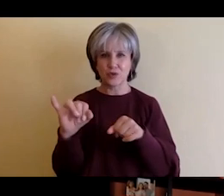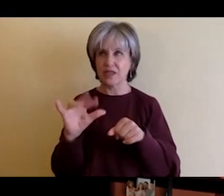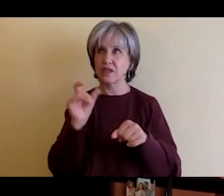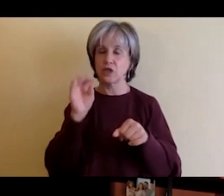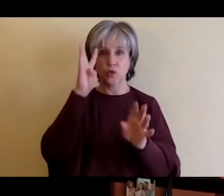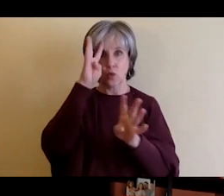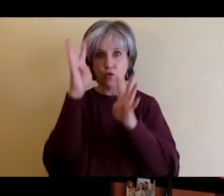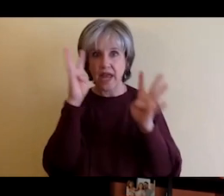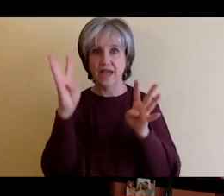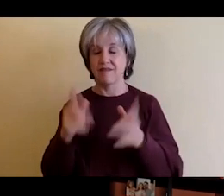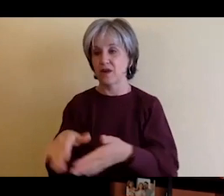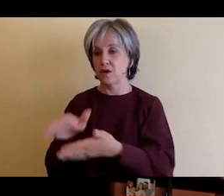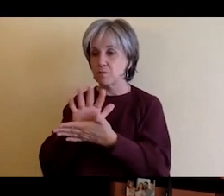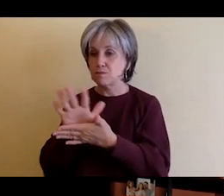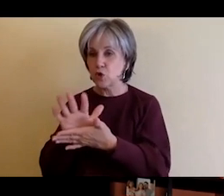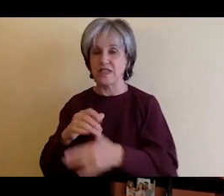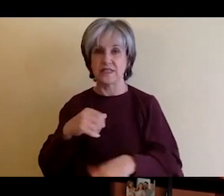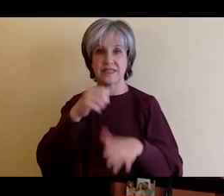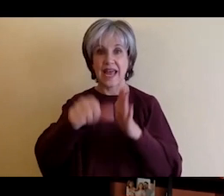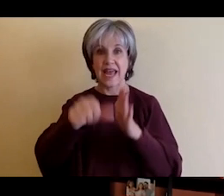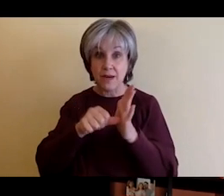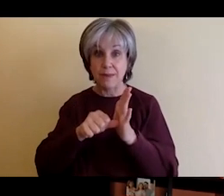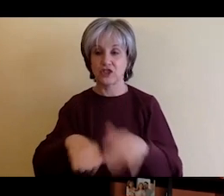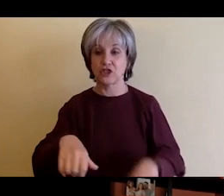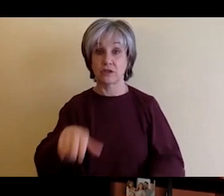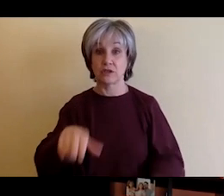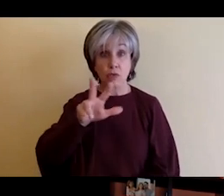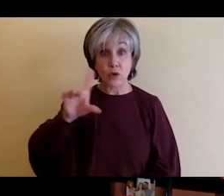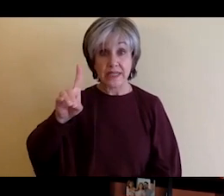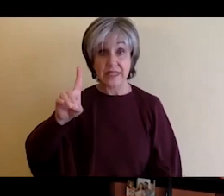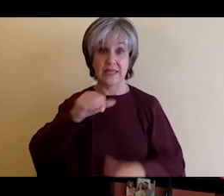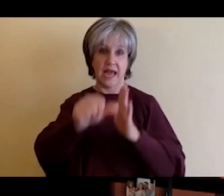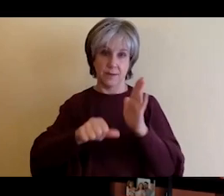and you know RIT you know every couple of years there's